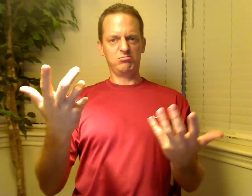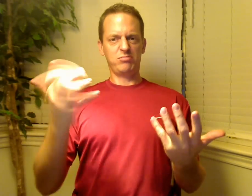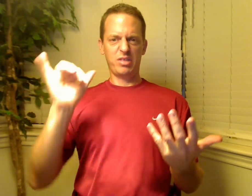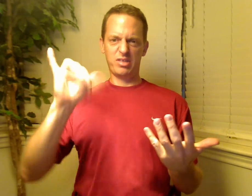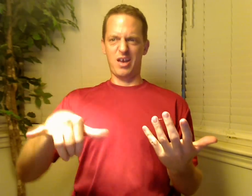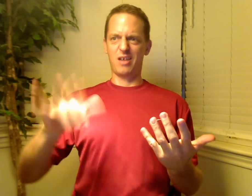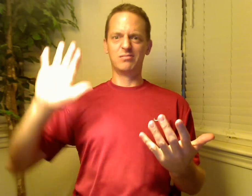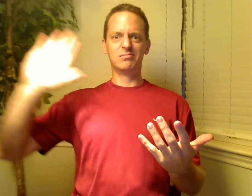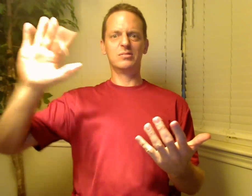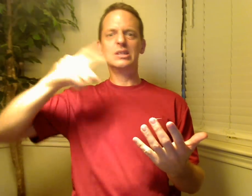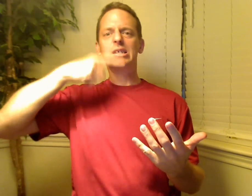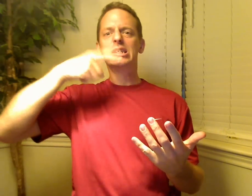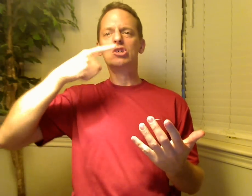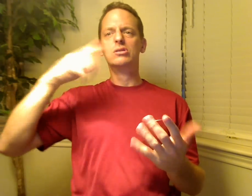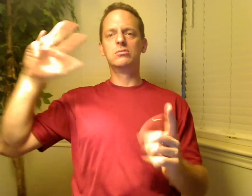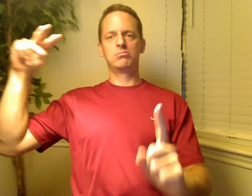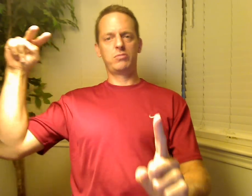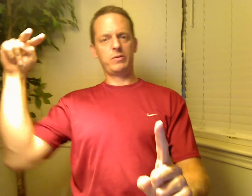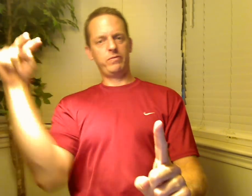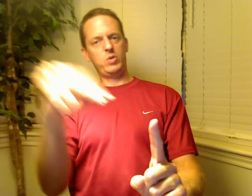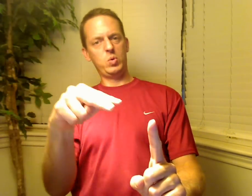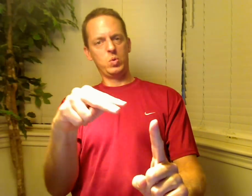It is what hearing people believe.